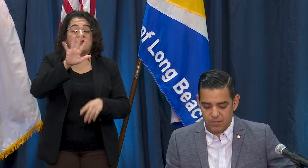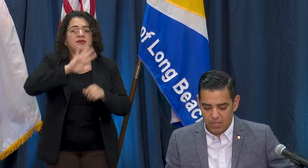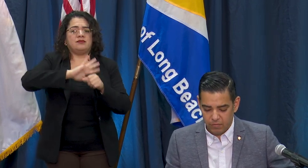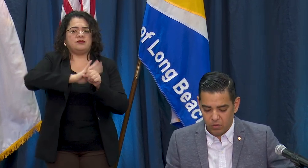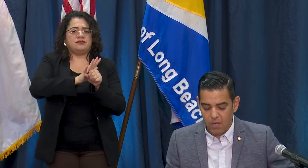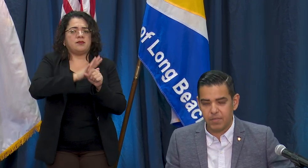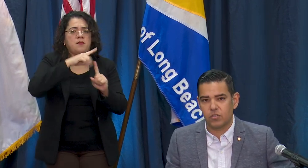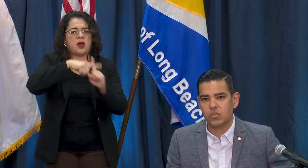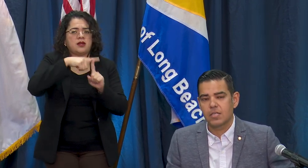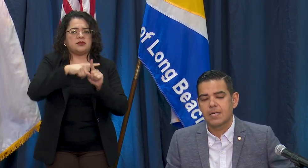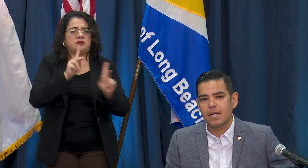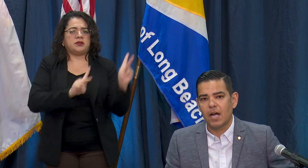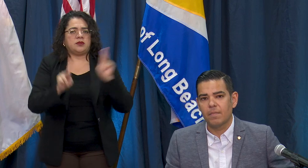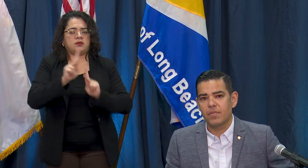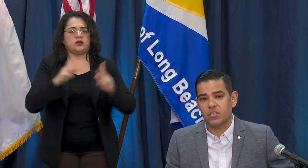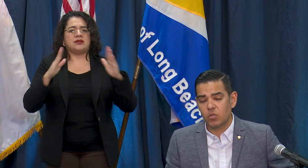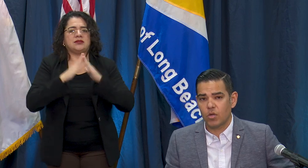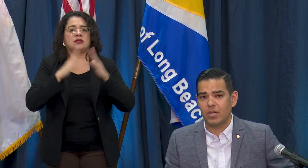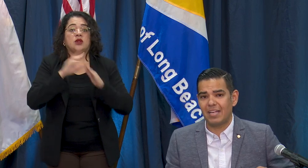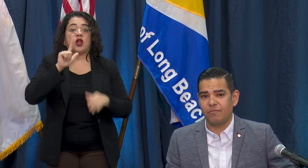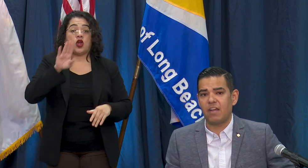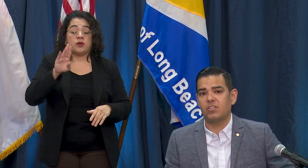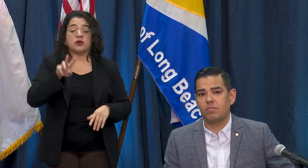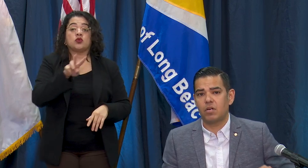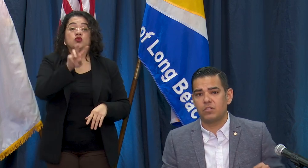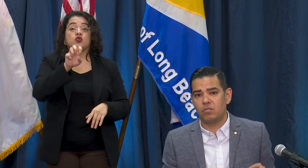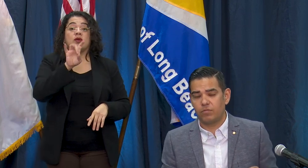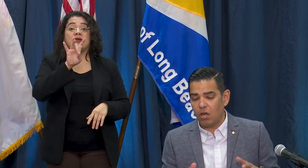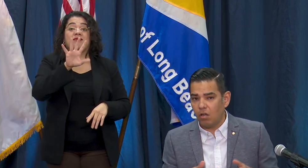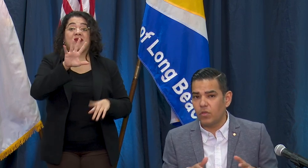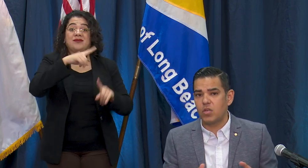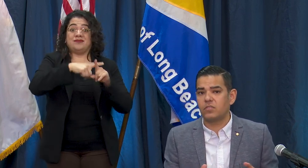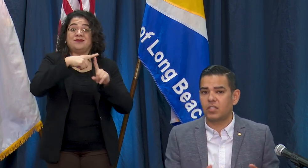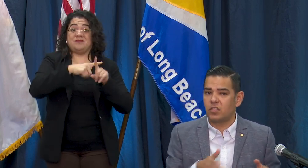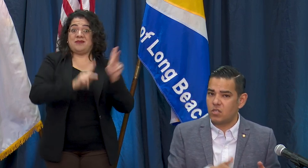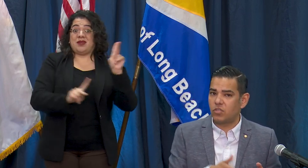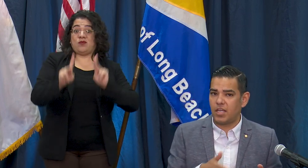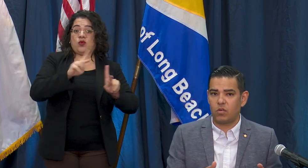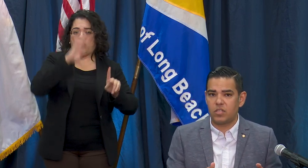City of Long Beach. This 285 number as you've all noticed continues to increase